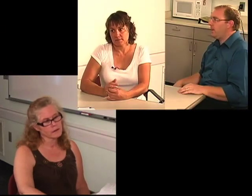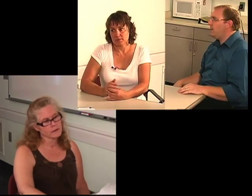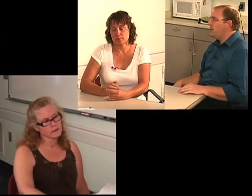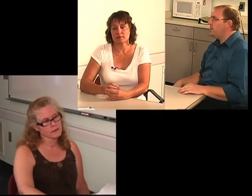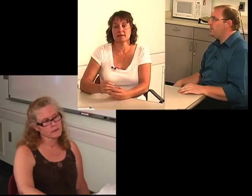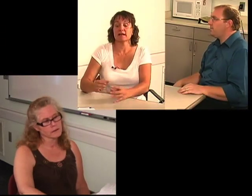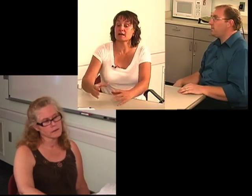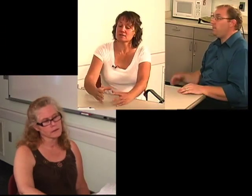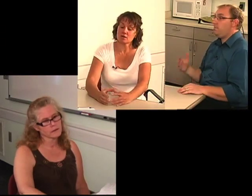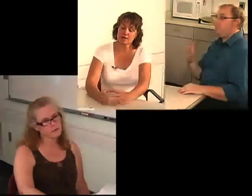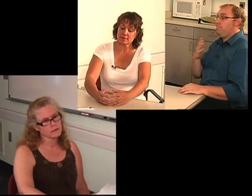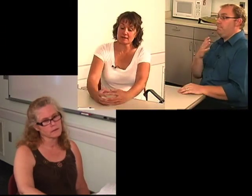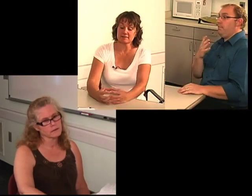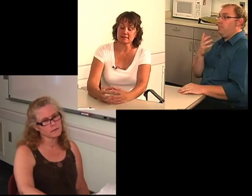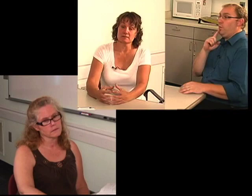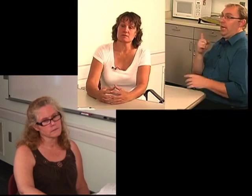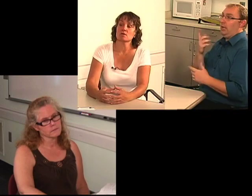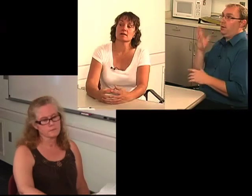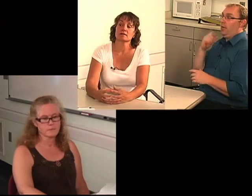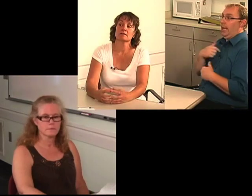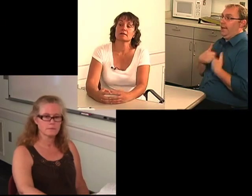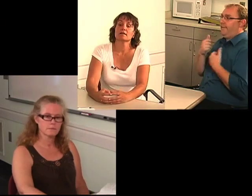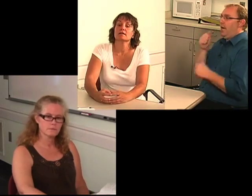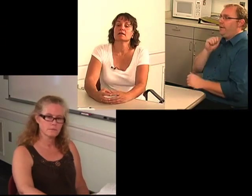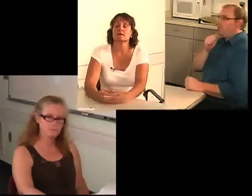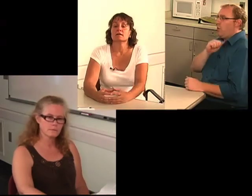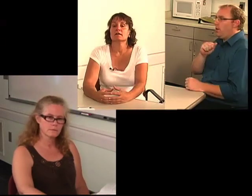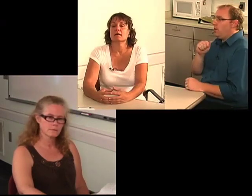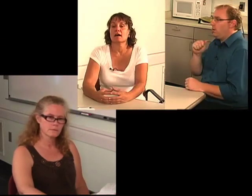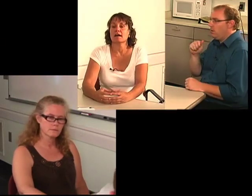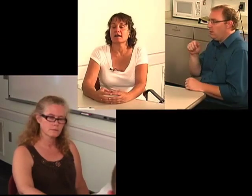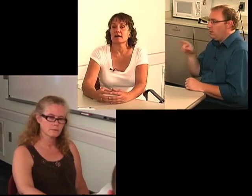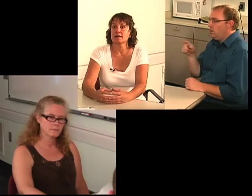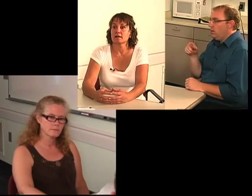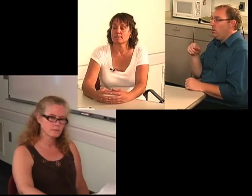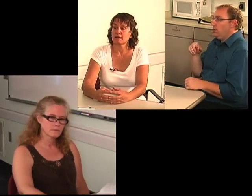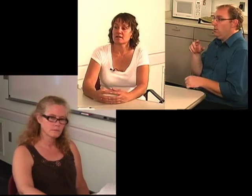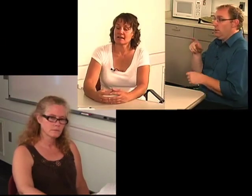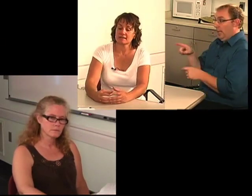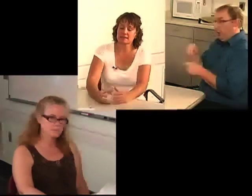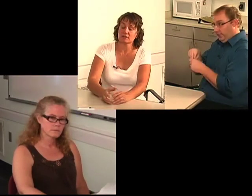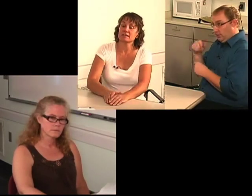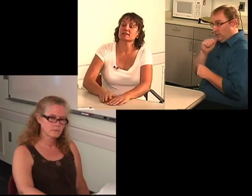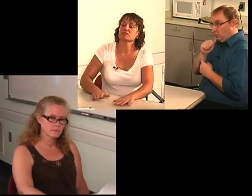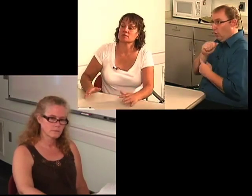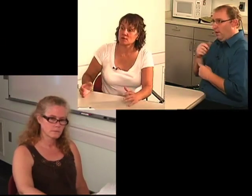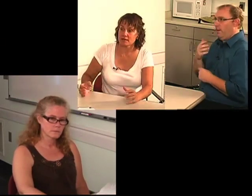And in Arizona, where I lived in Arizona, I had my own clientele conditioned to it,